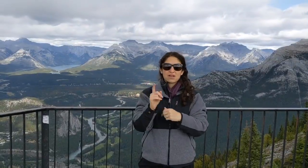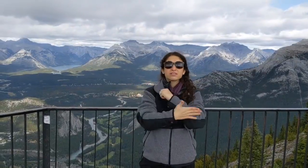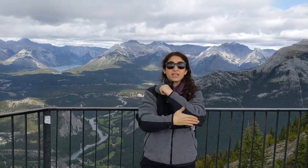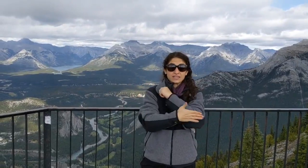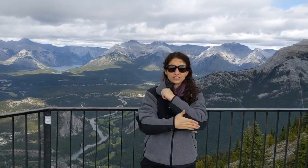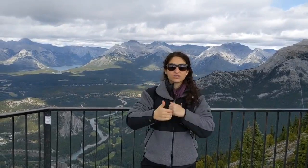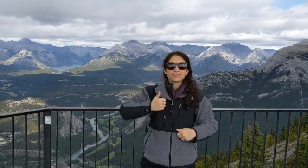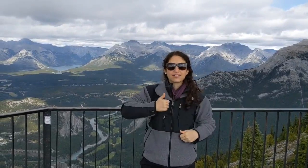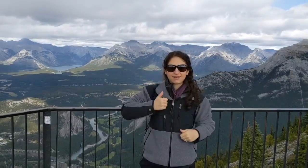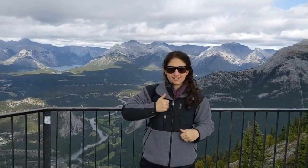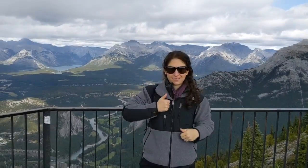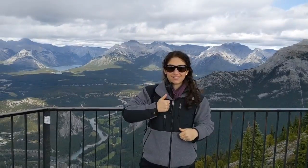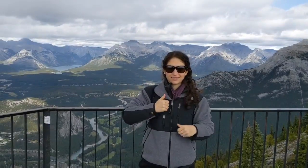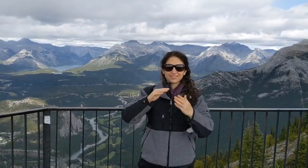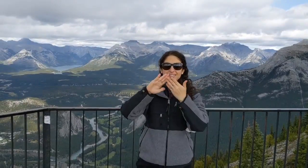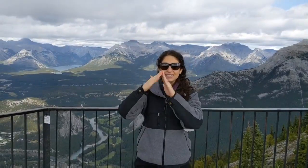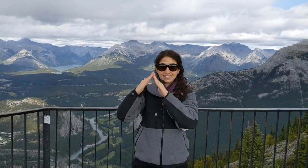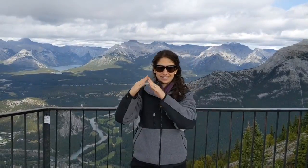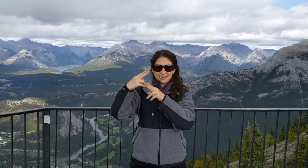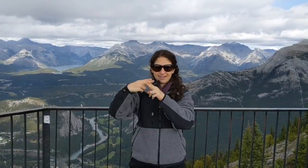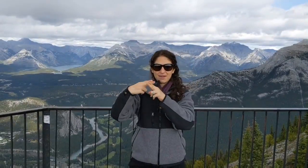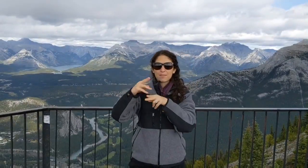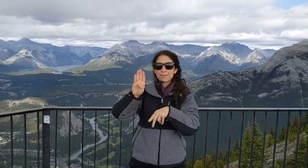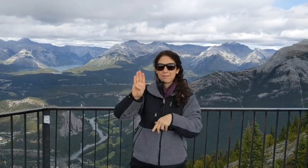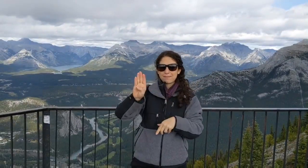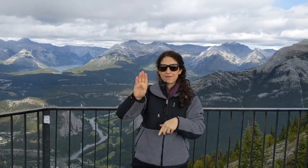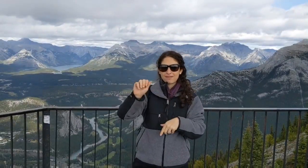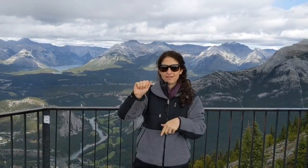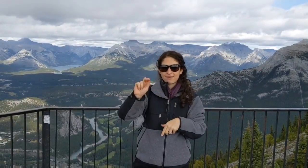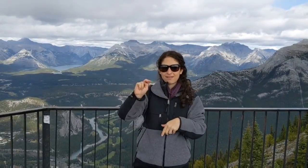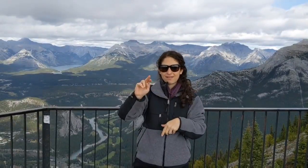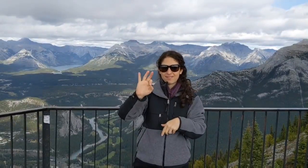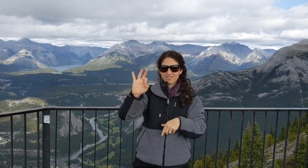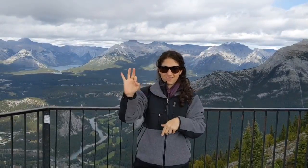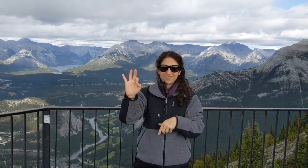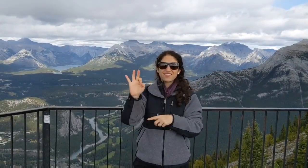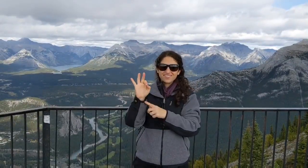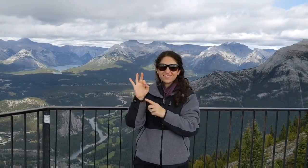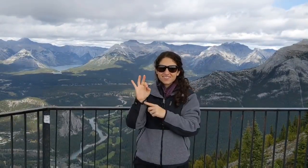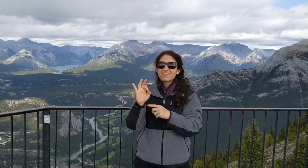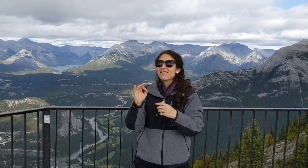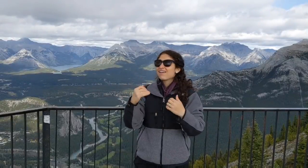Where is that? The country of Canada, and the city name is Banff.